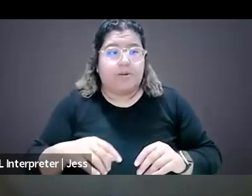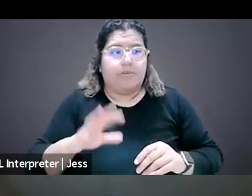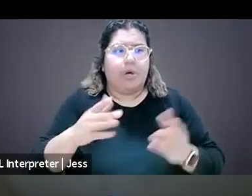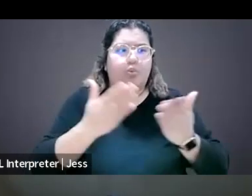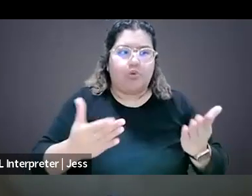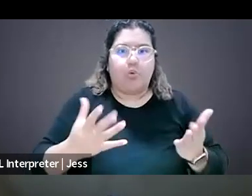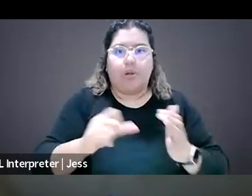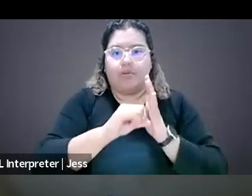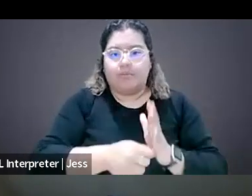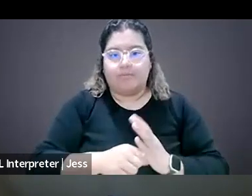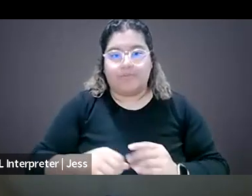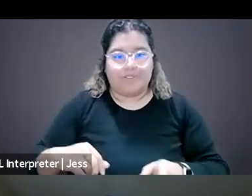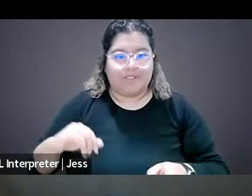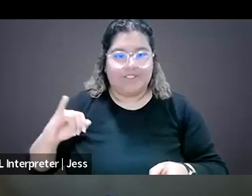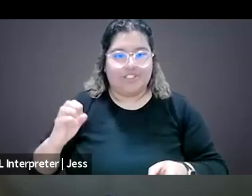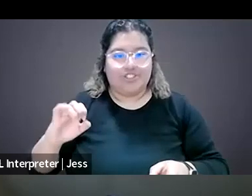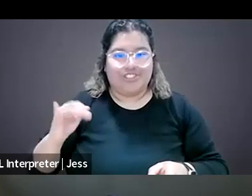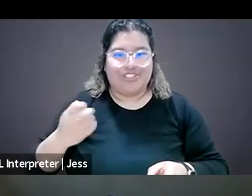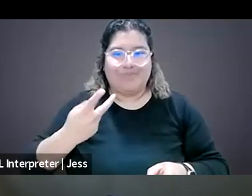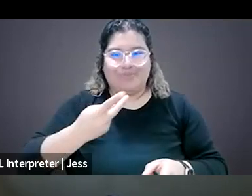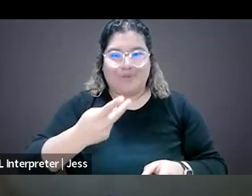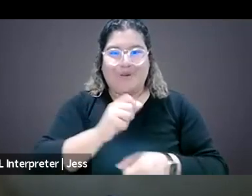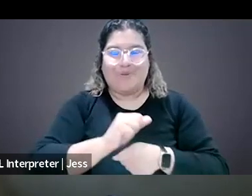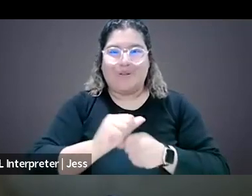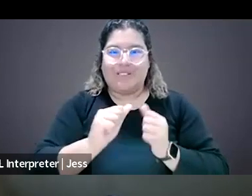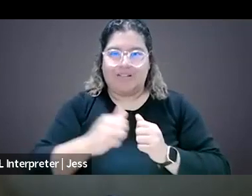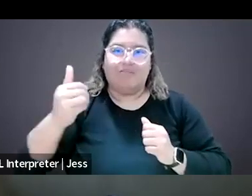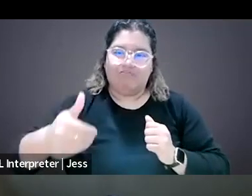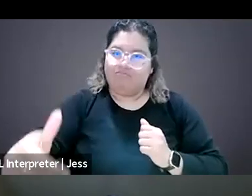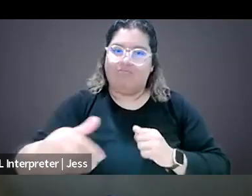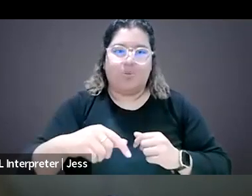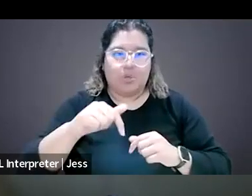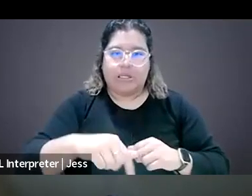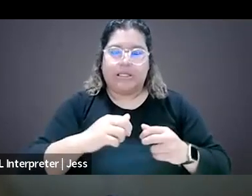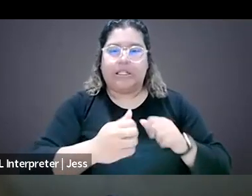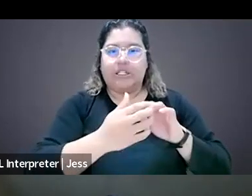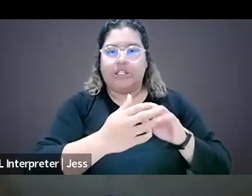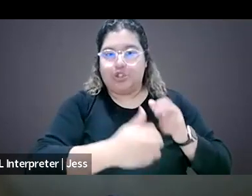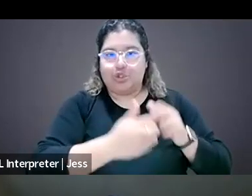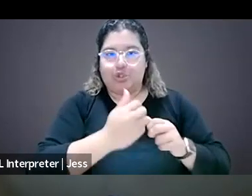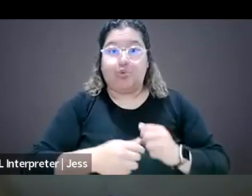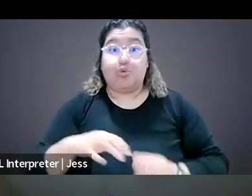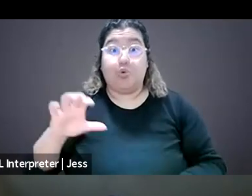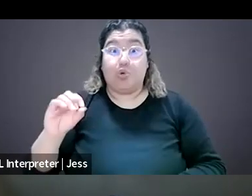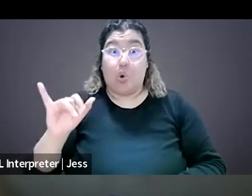you know, Jeje and I work together so much on these issues. The Coalition Against Online Violence has 70-plus